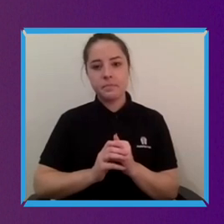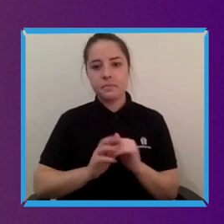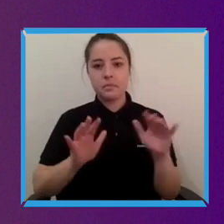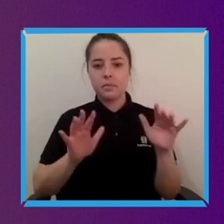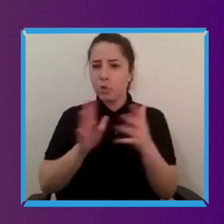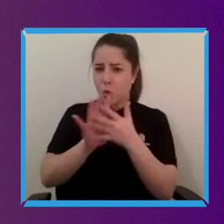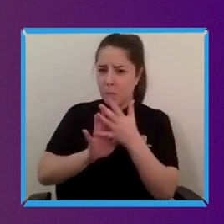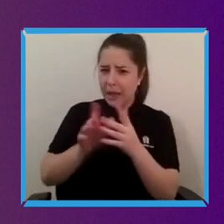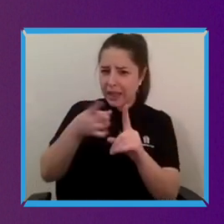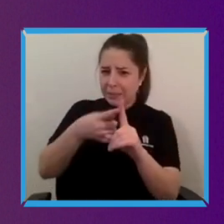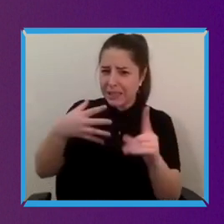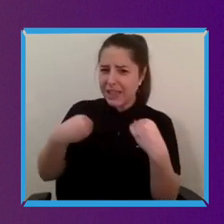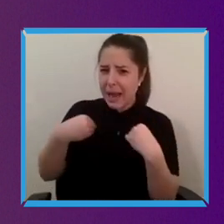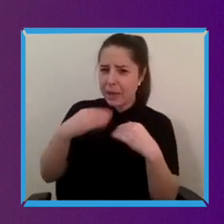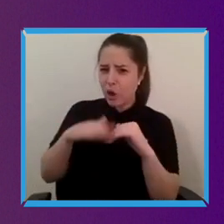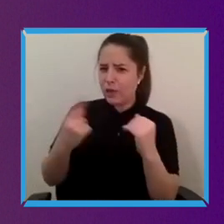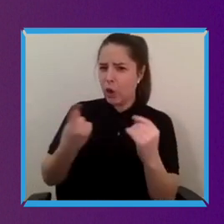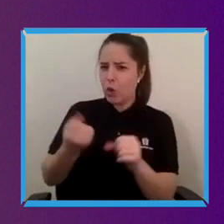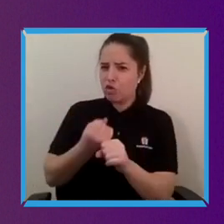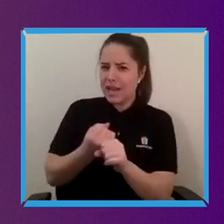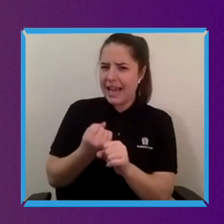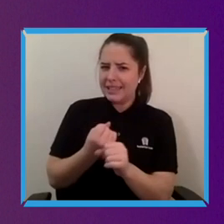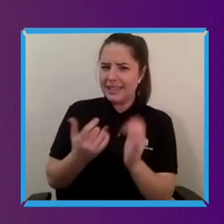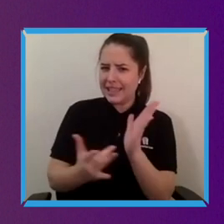that's that's part of it but I think in in general as well there's obviously